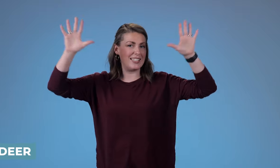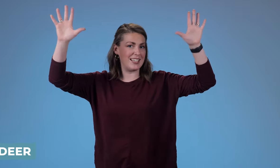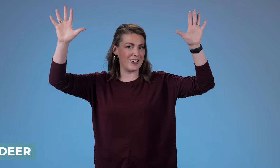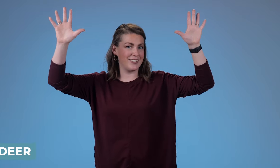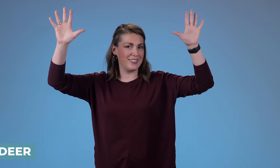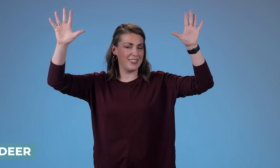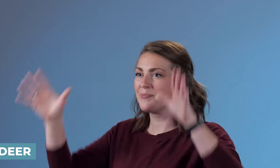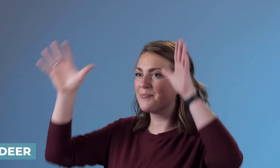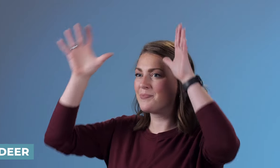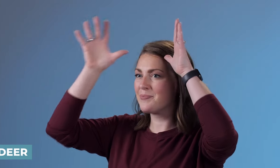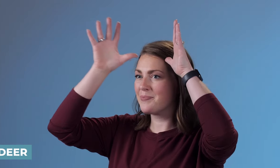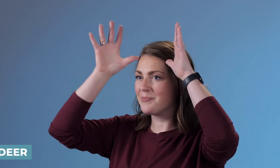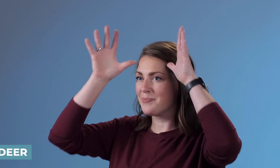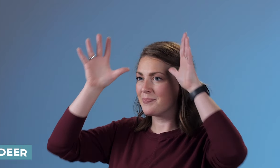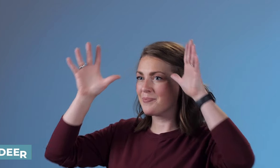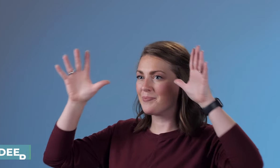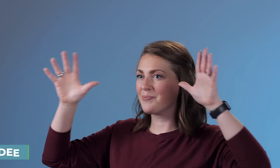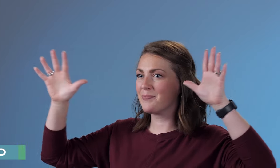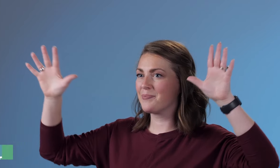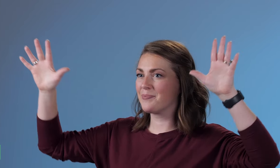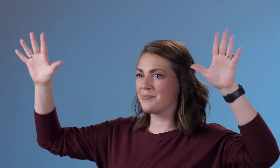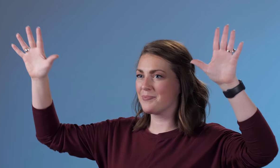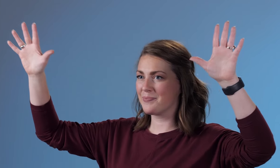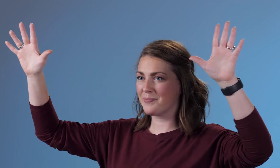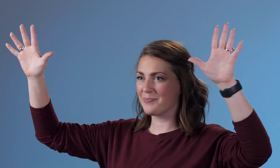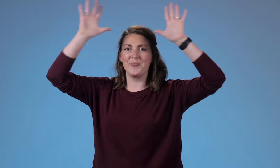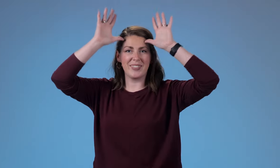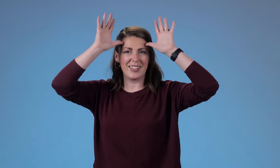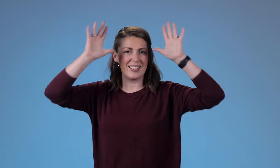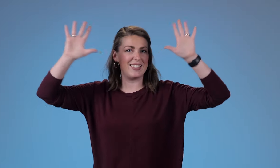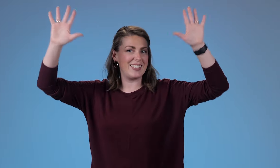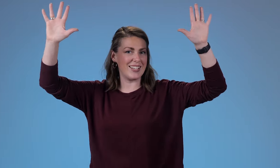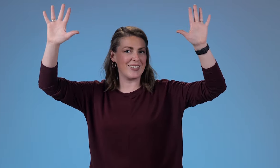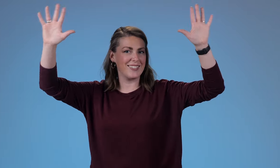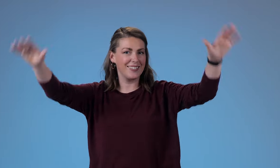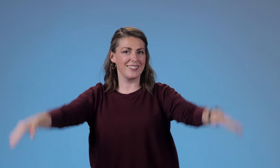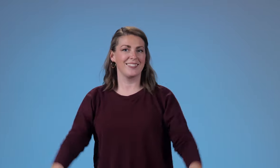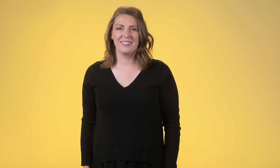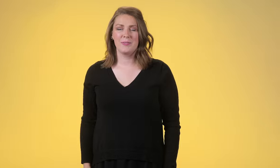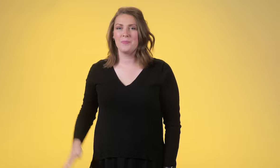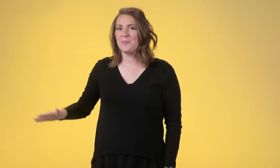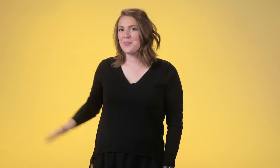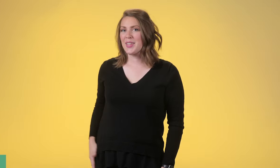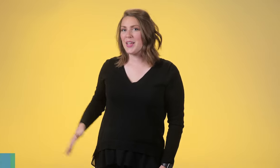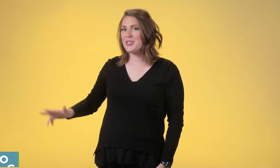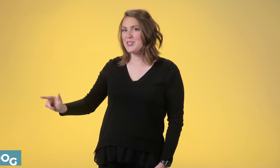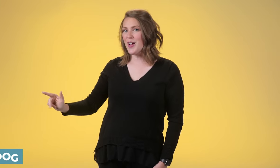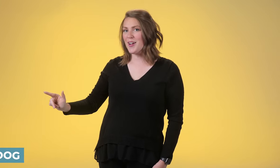deer', you're just making the deer's antlers 'deer.' 'Dog,